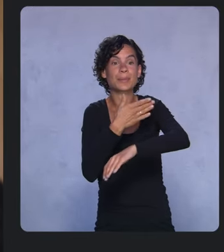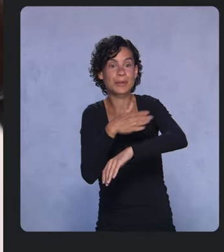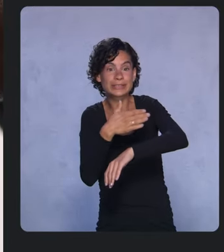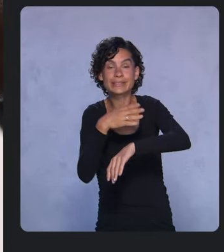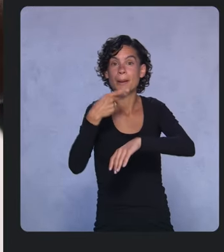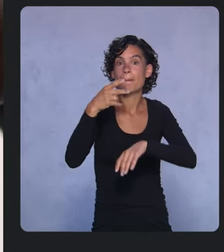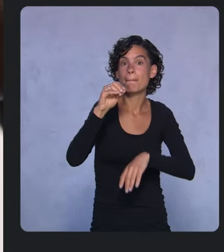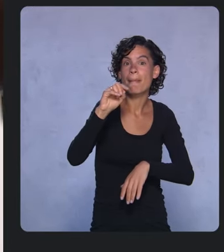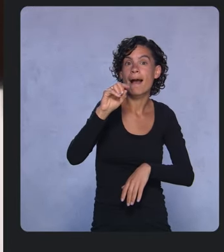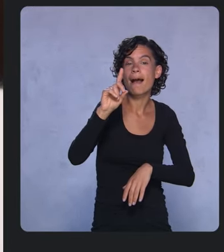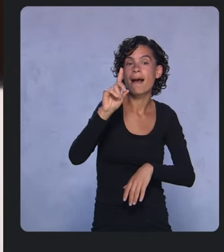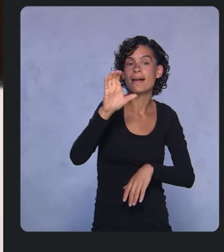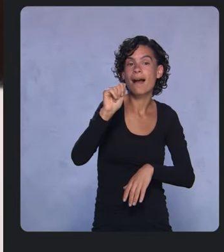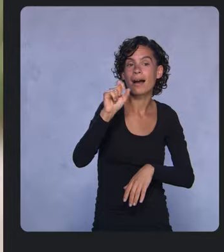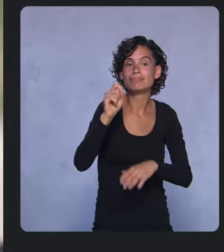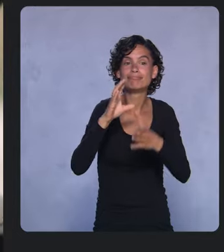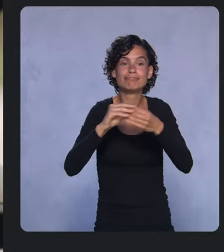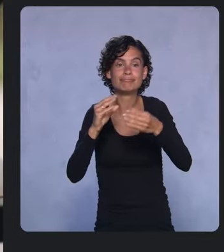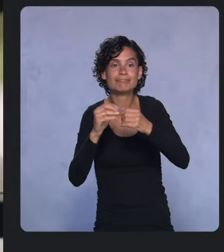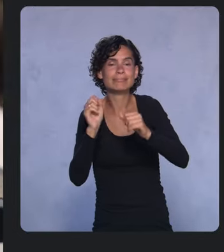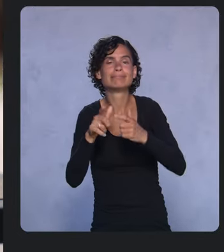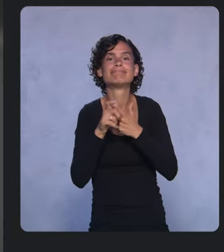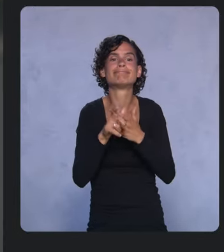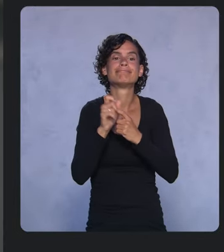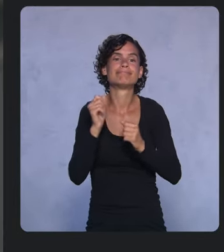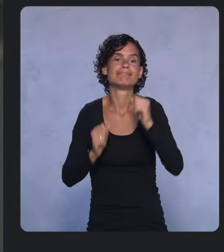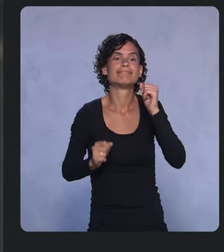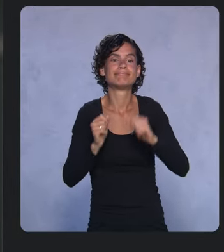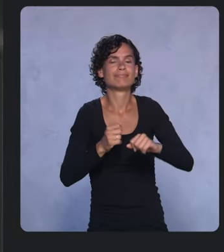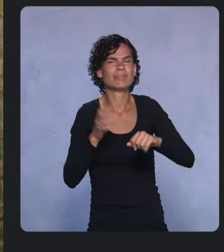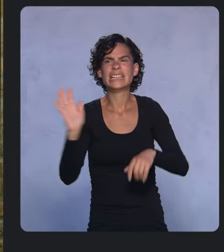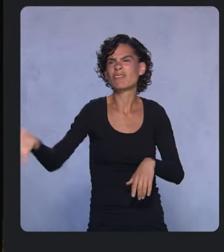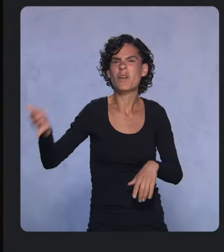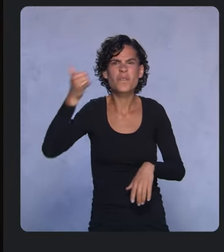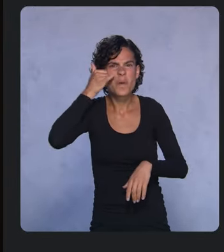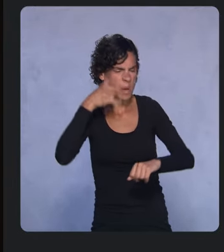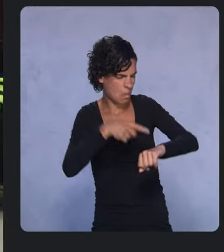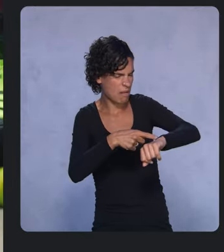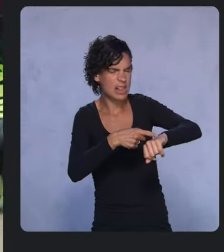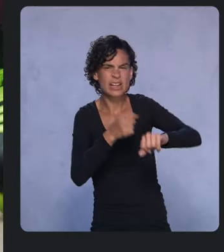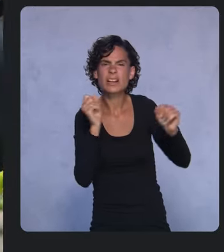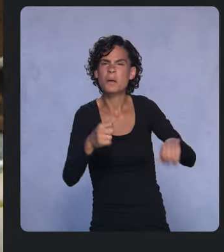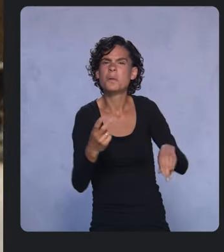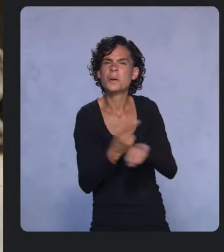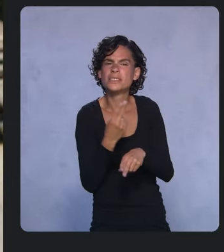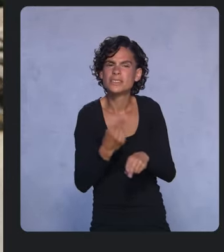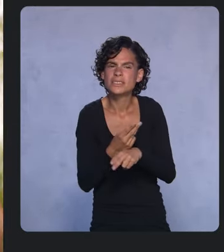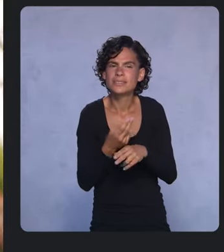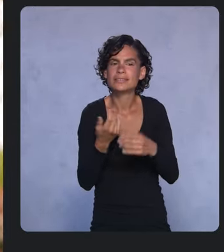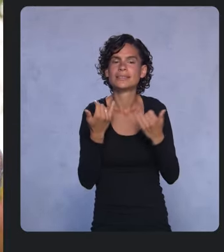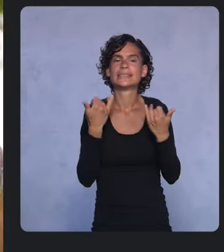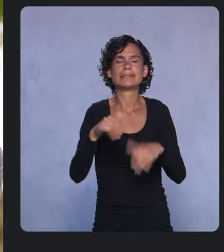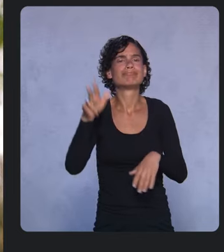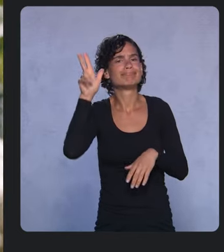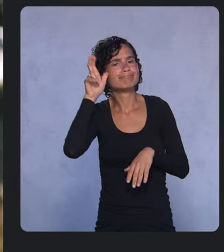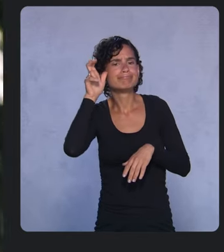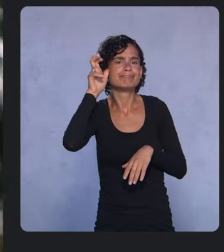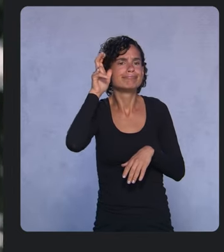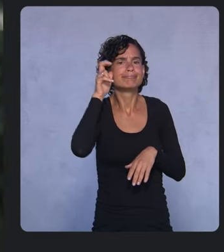so you can go for a run without the distraction of bringing your phone with you, but still listen to your favorite playlists and podcasts.